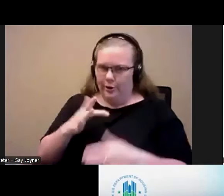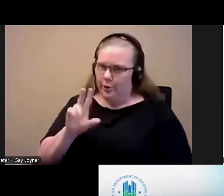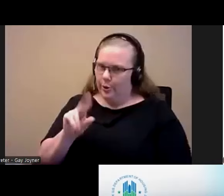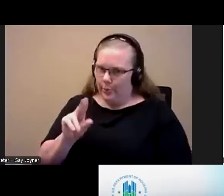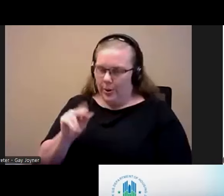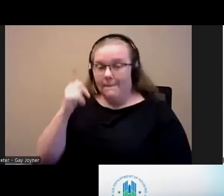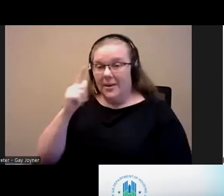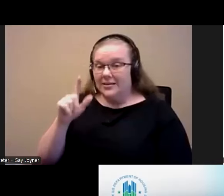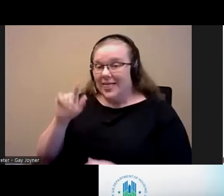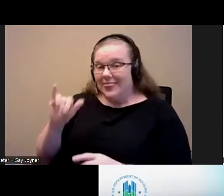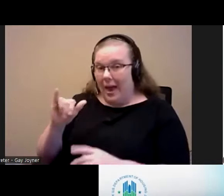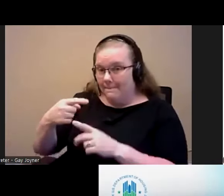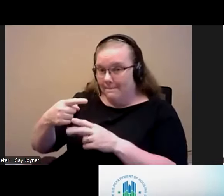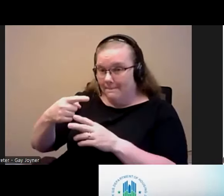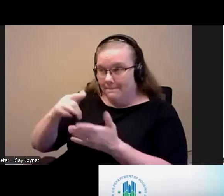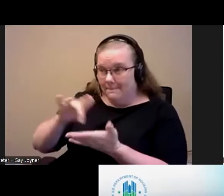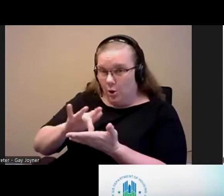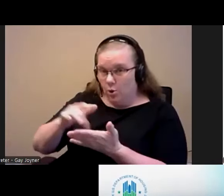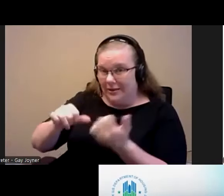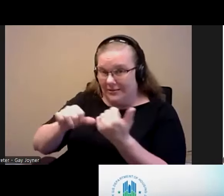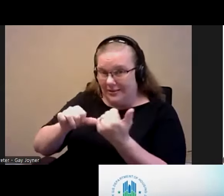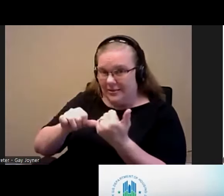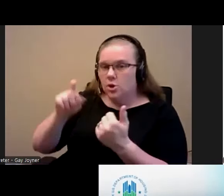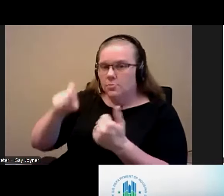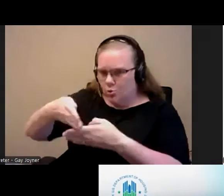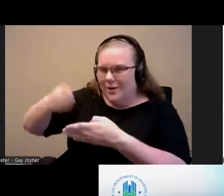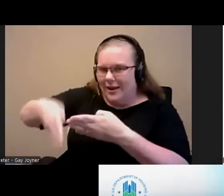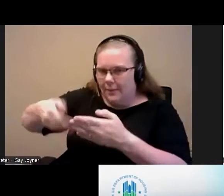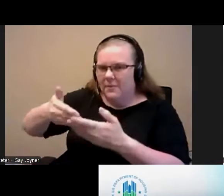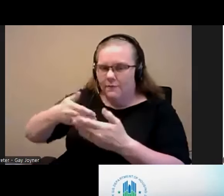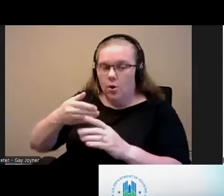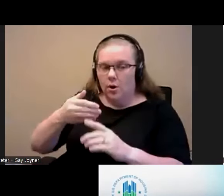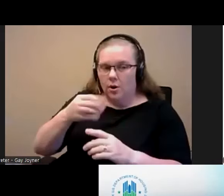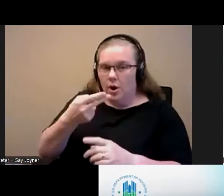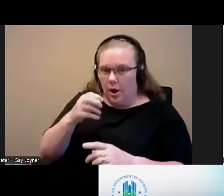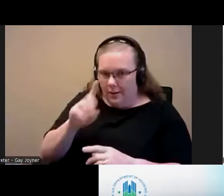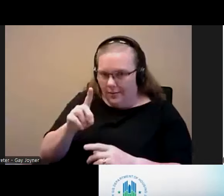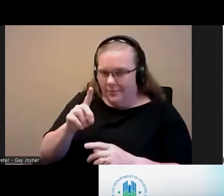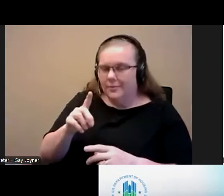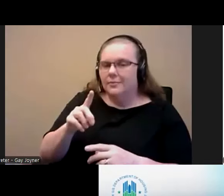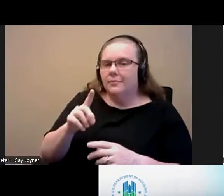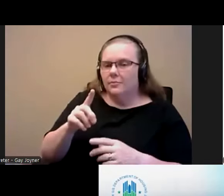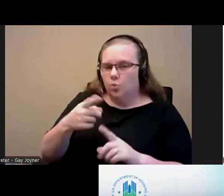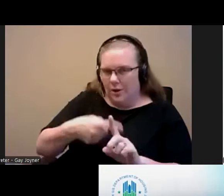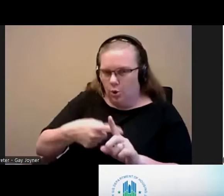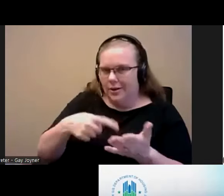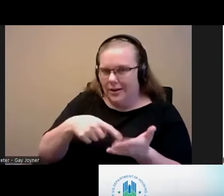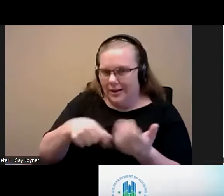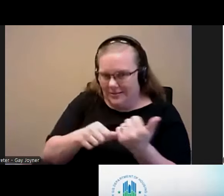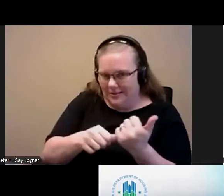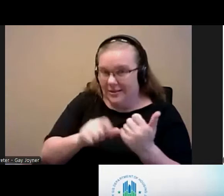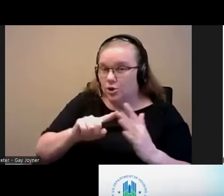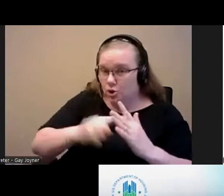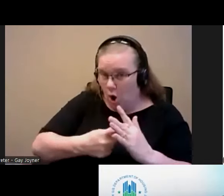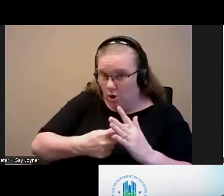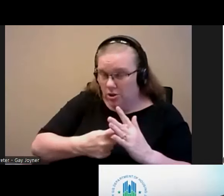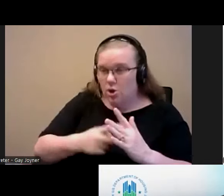to end before HUD rental assistance begins. The goal is to ensure non-duplication. Whether it is